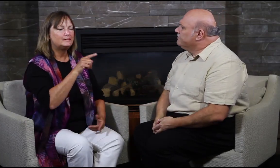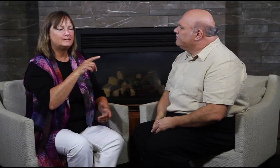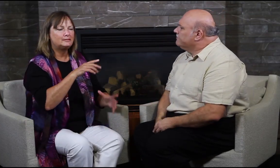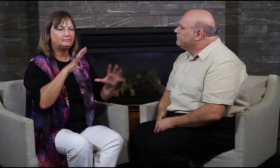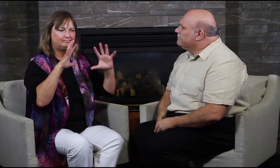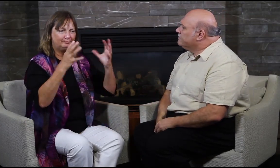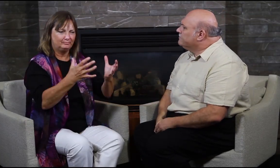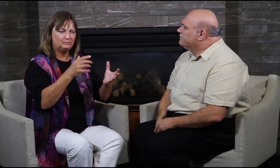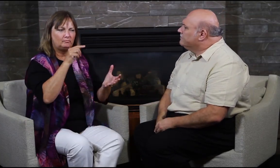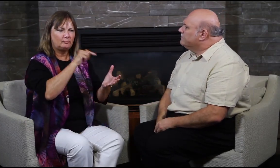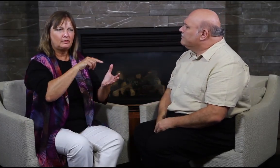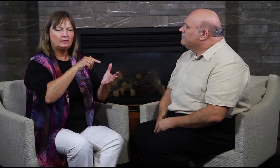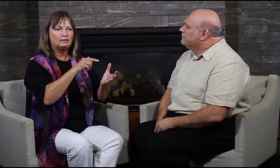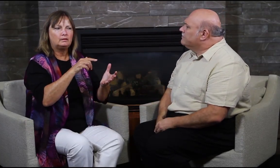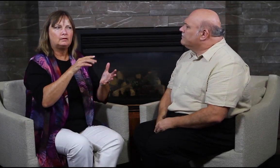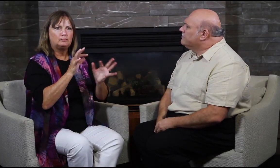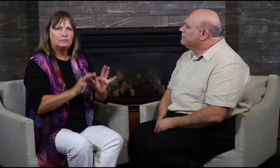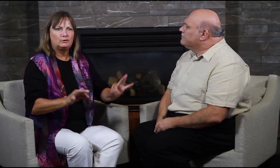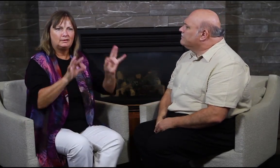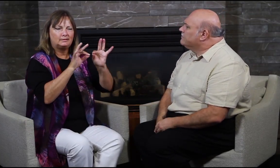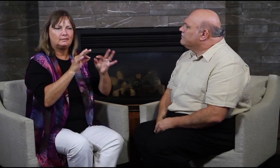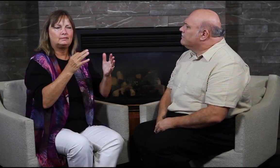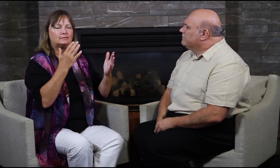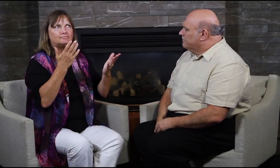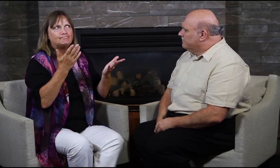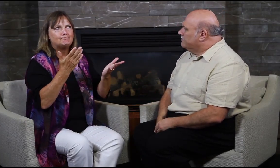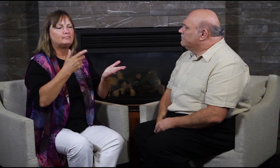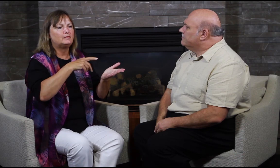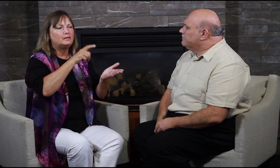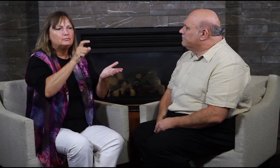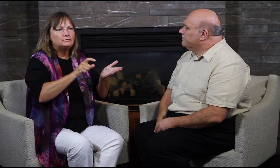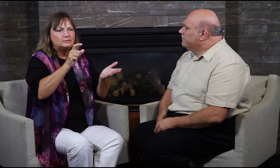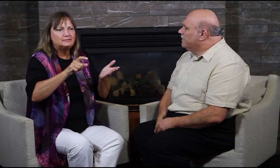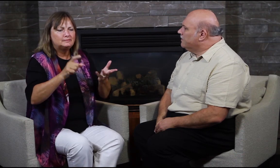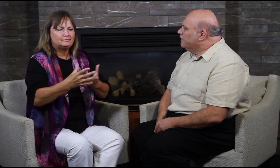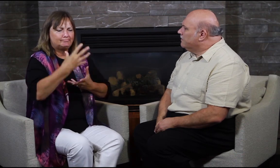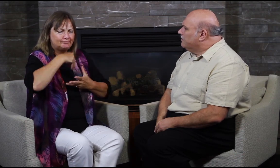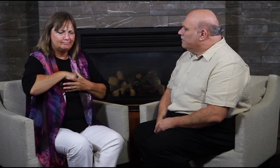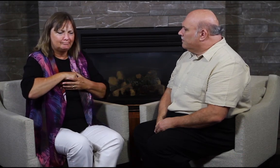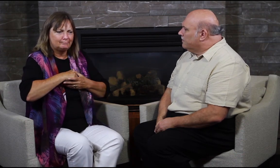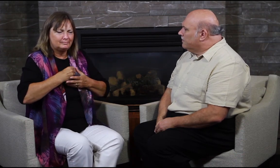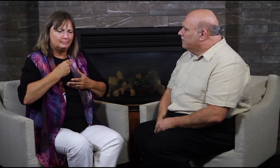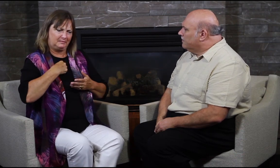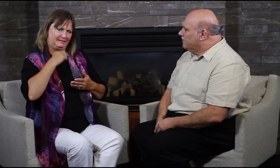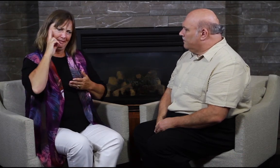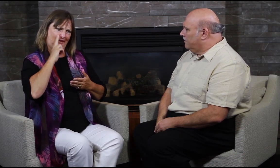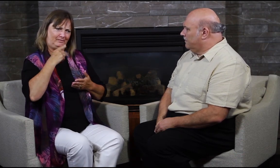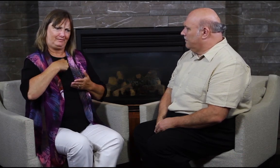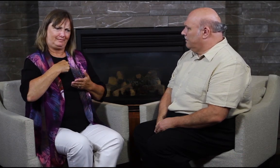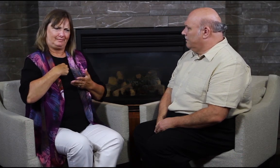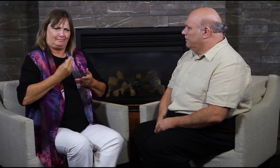The Deaf Culture Centre is very important to Deaf people because we want to show them